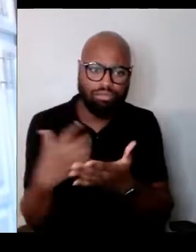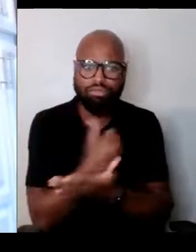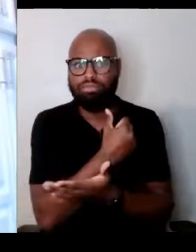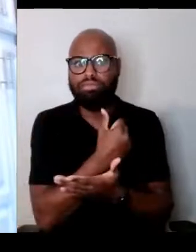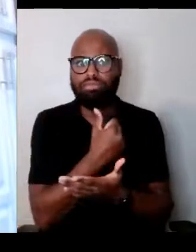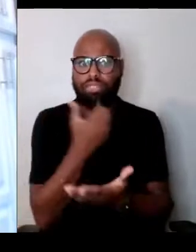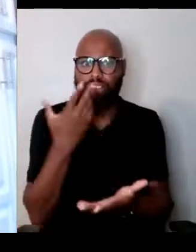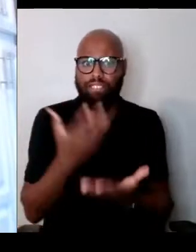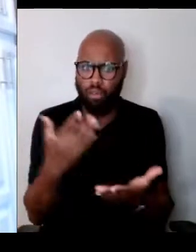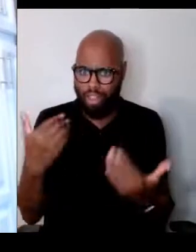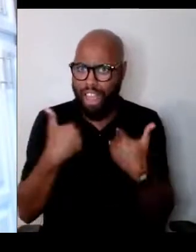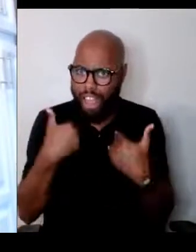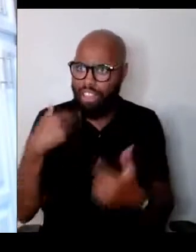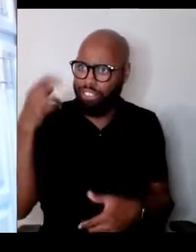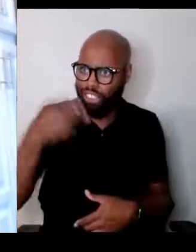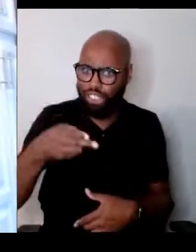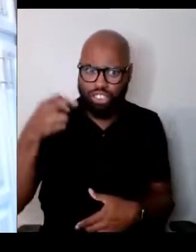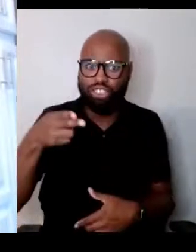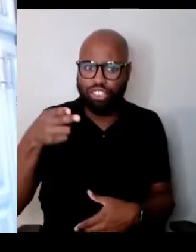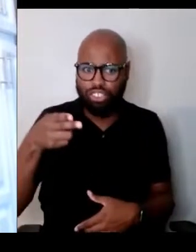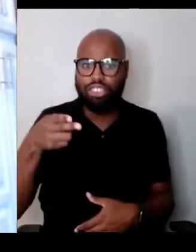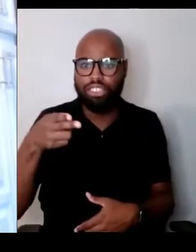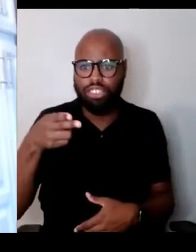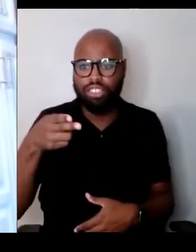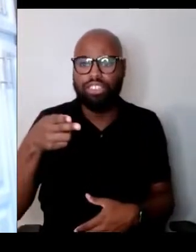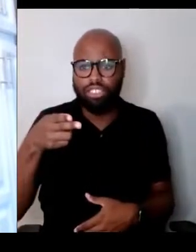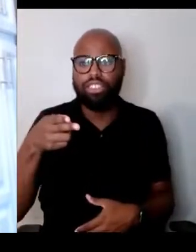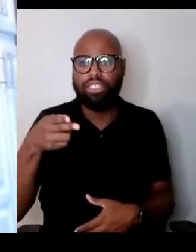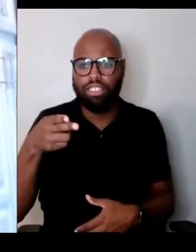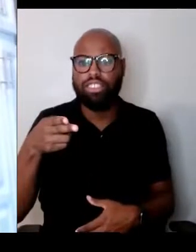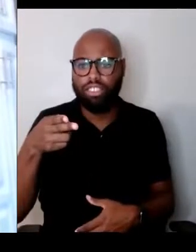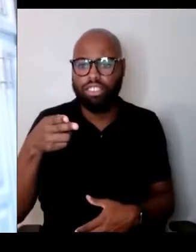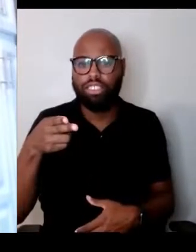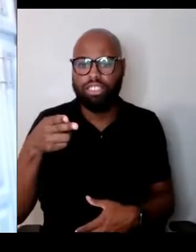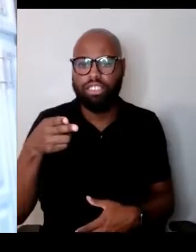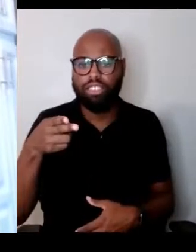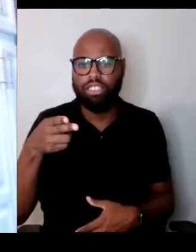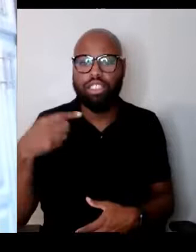and we do have something to teach our children.